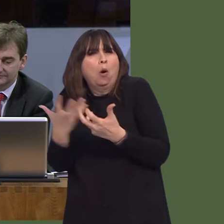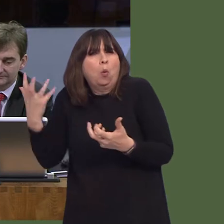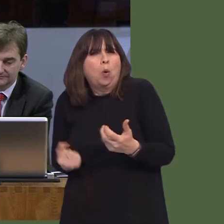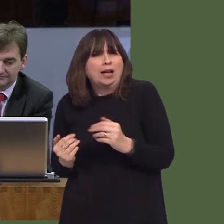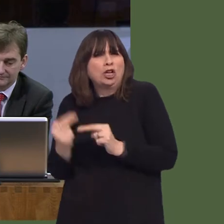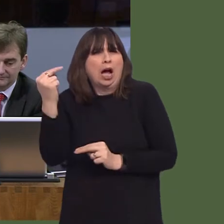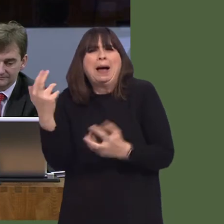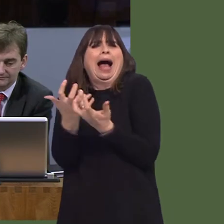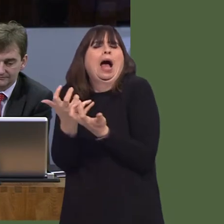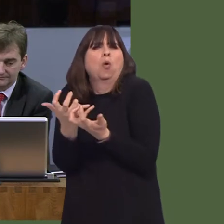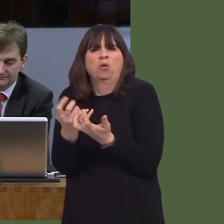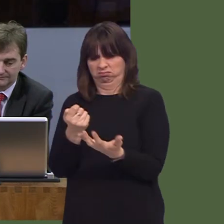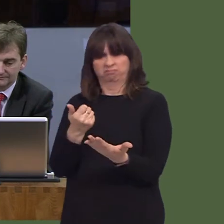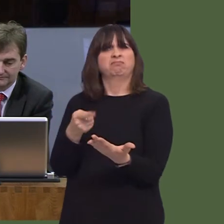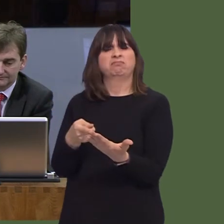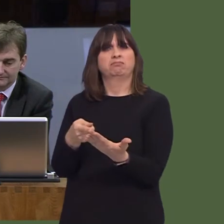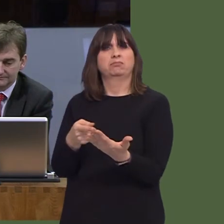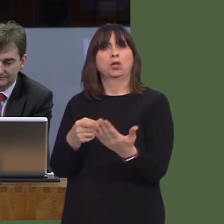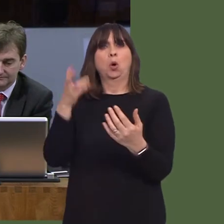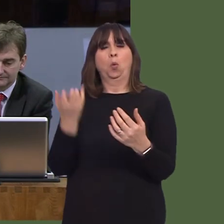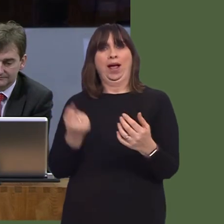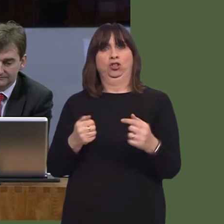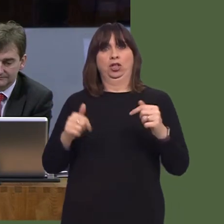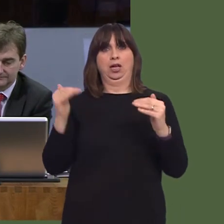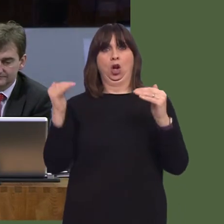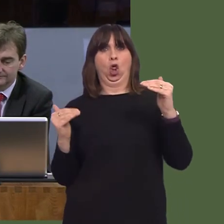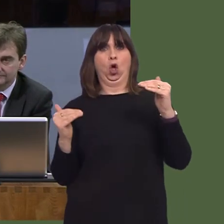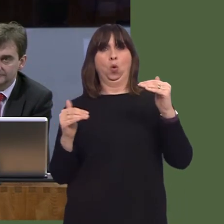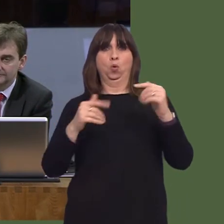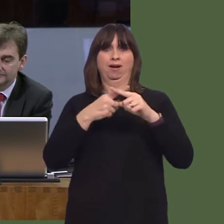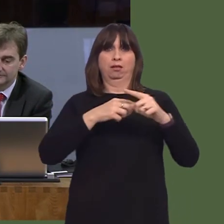which we communicate in order to ensure that they are informed.